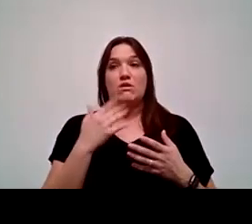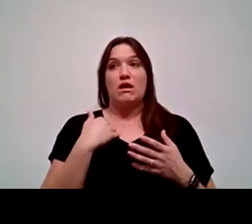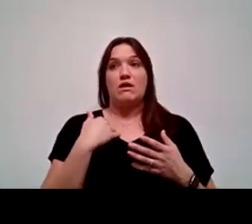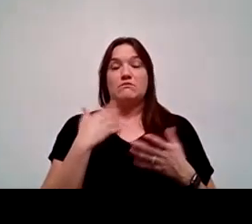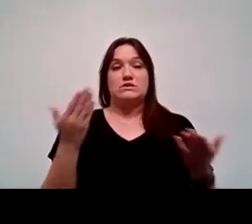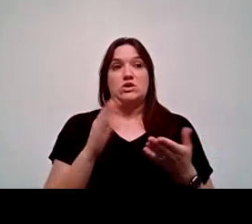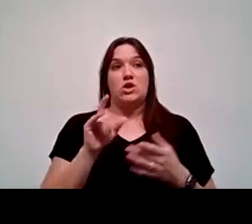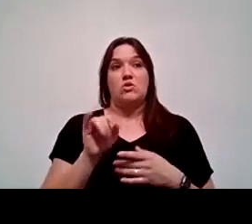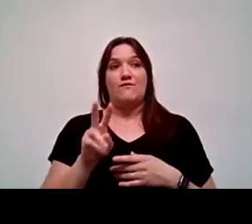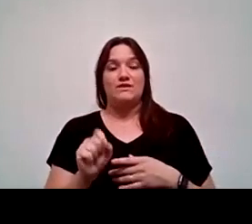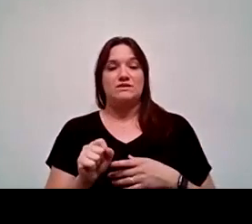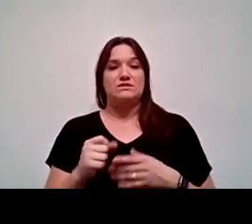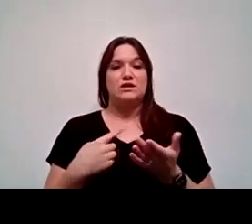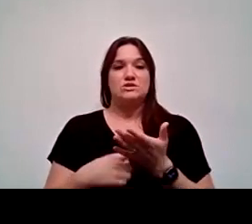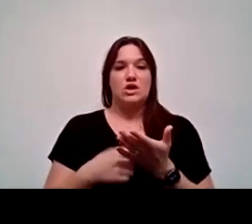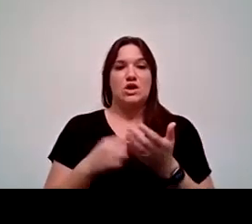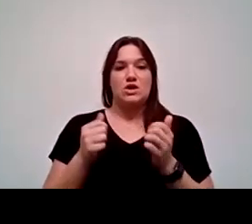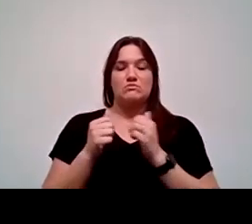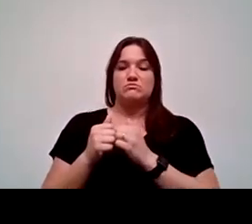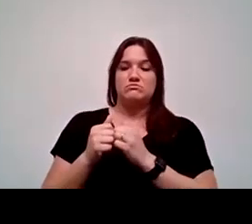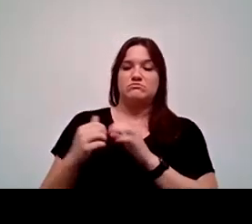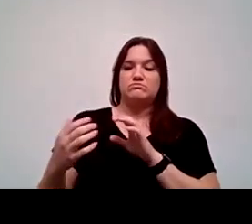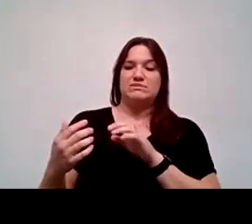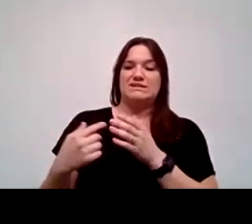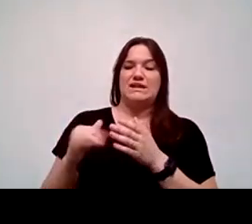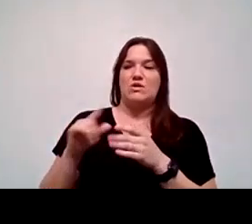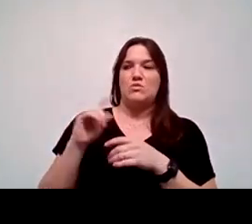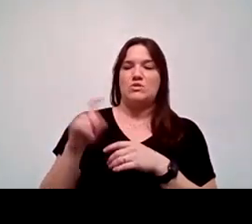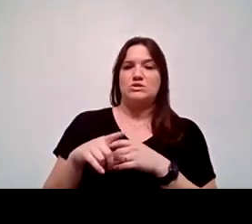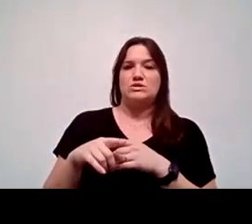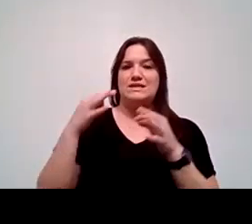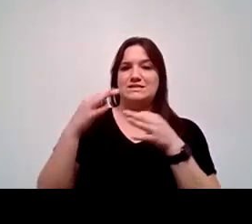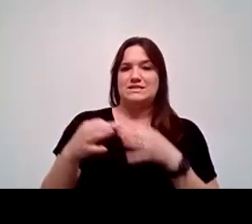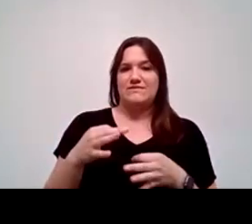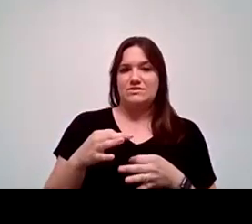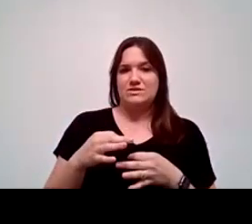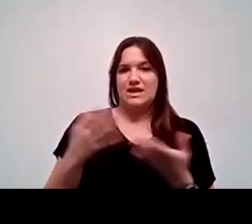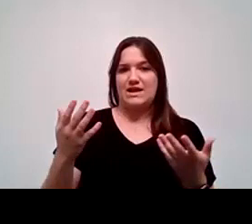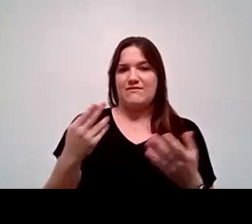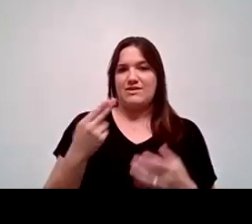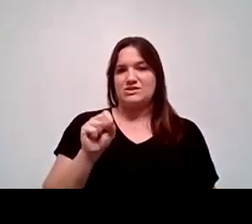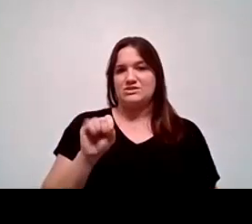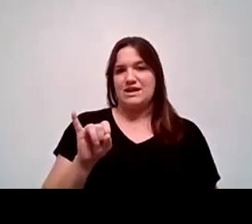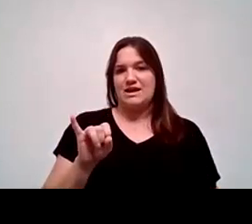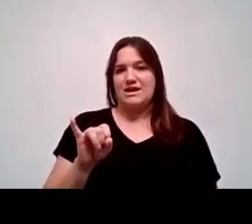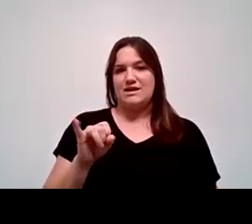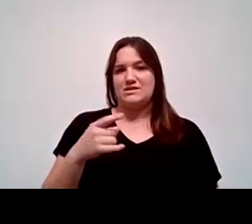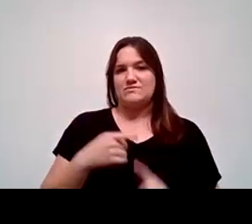Briones, and we talked about this very question. The definition of being HSI is based on numbers, as Dr.